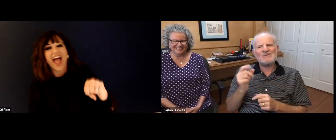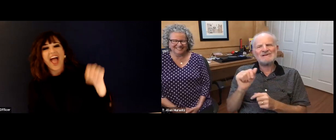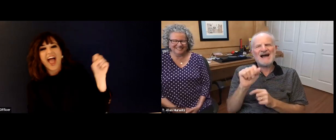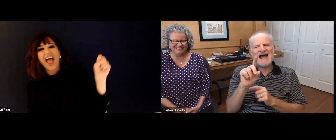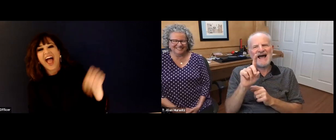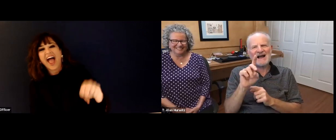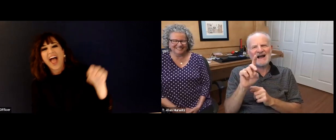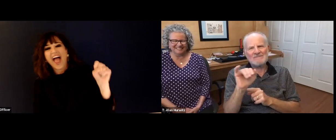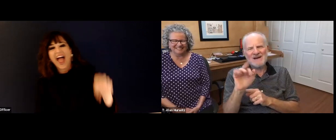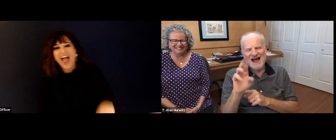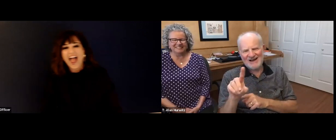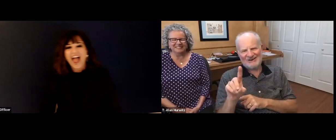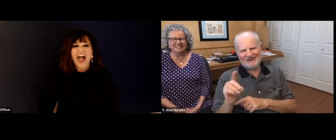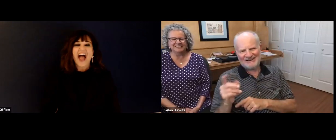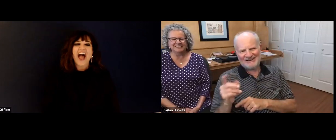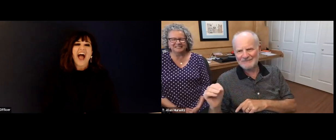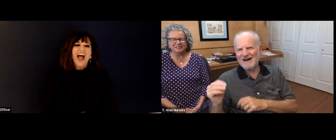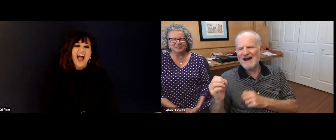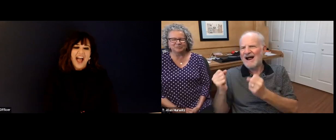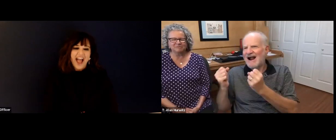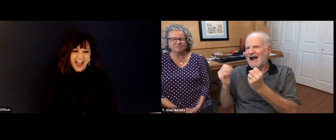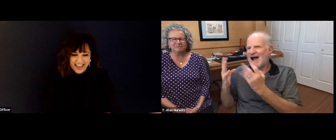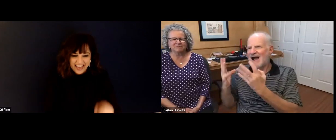unfortunately, but Robin Williams